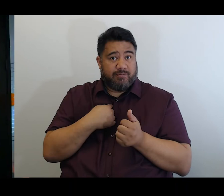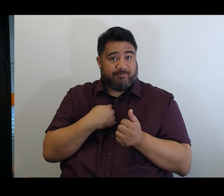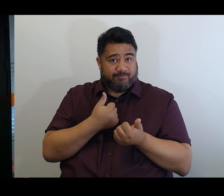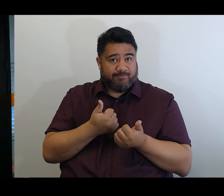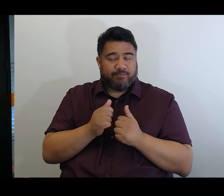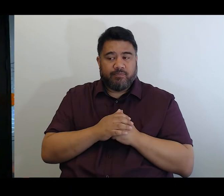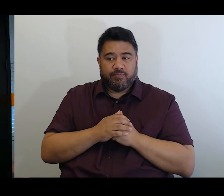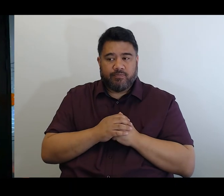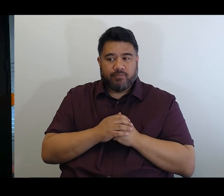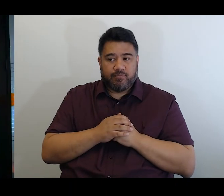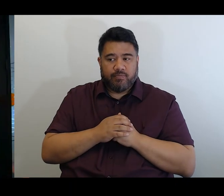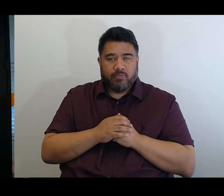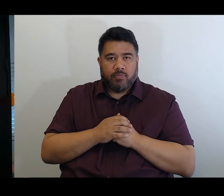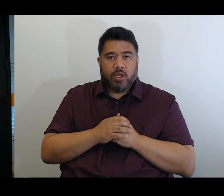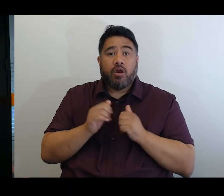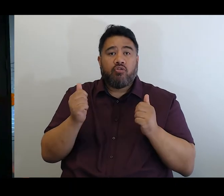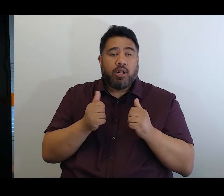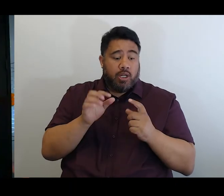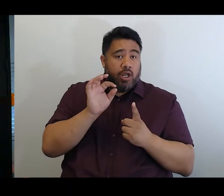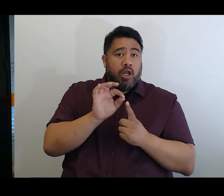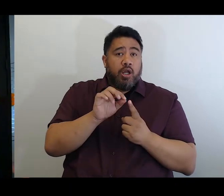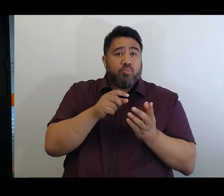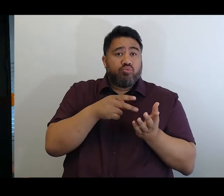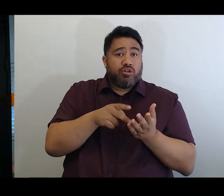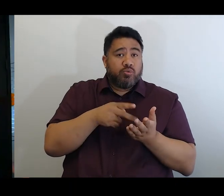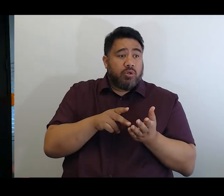Prudence if that, thank you Sarah.